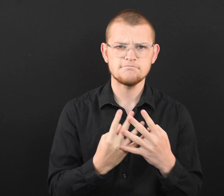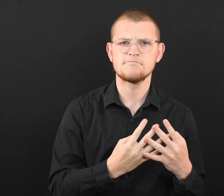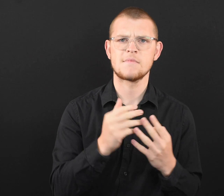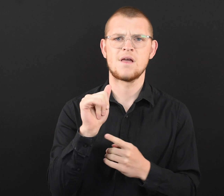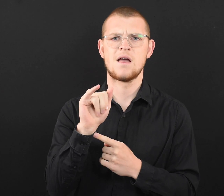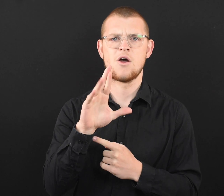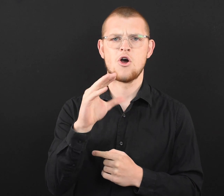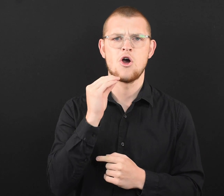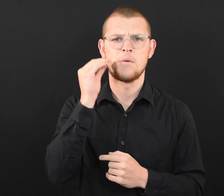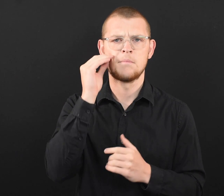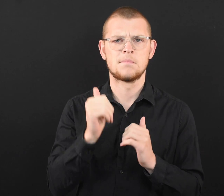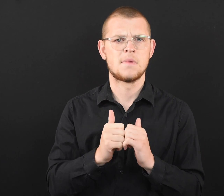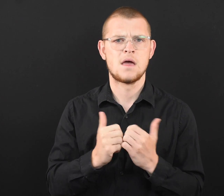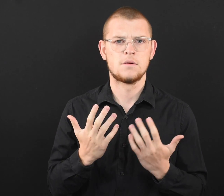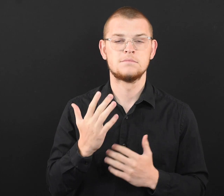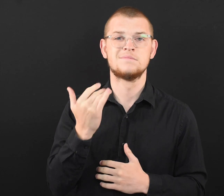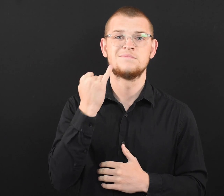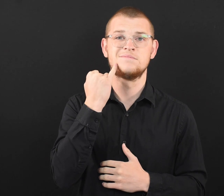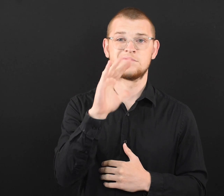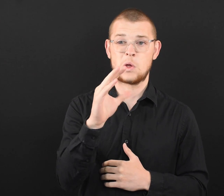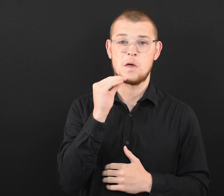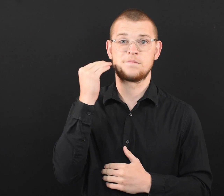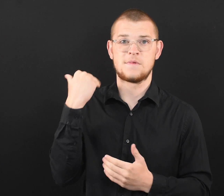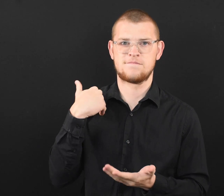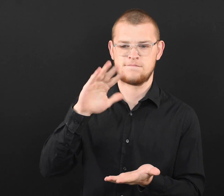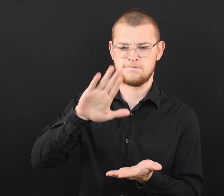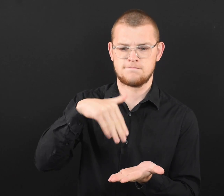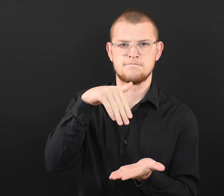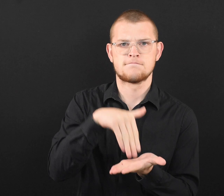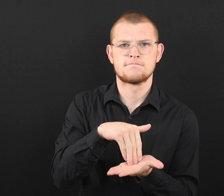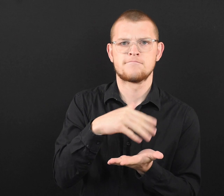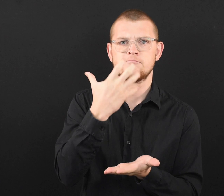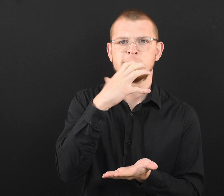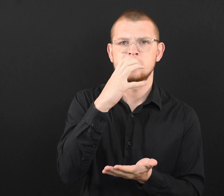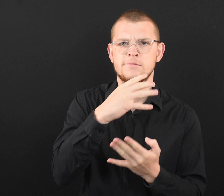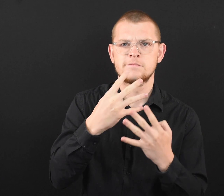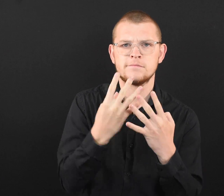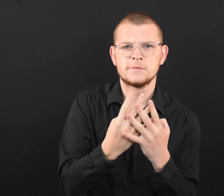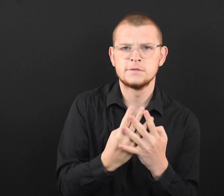Filter the air in your home. If your home has a central heating,